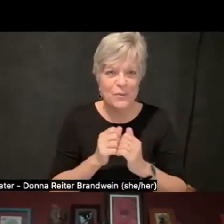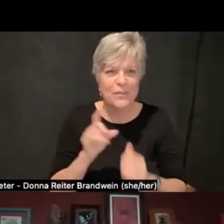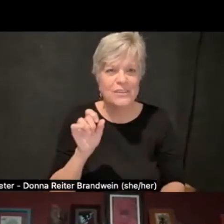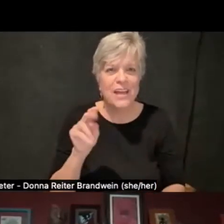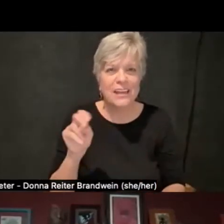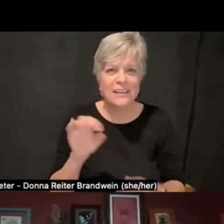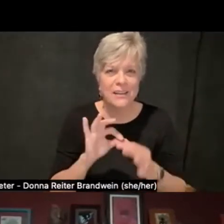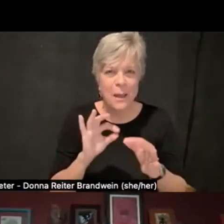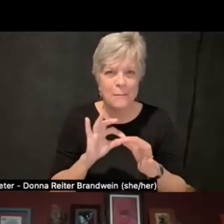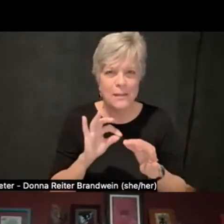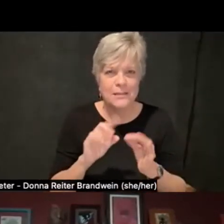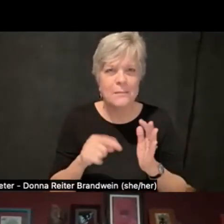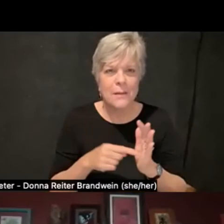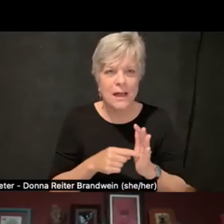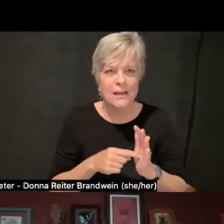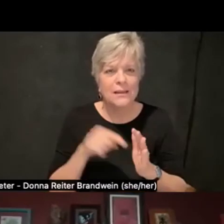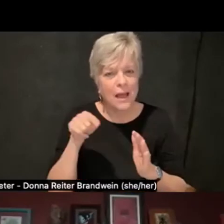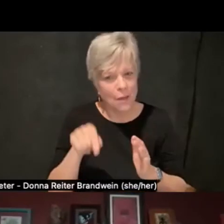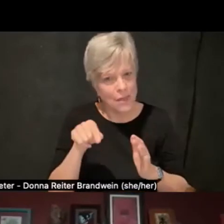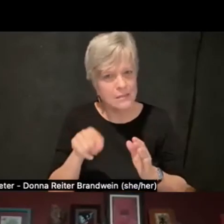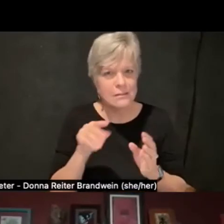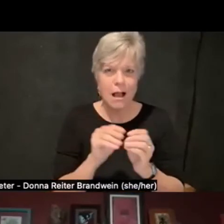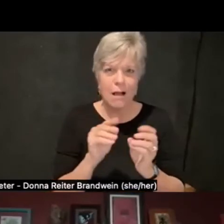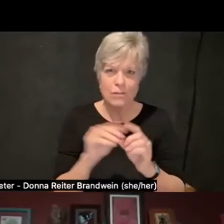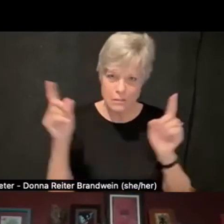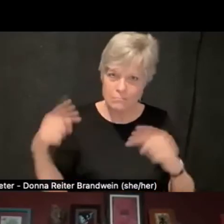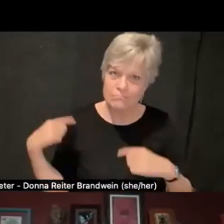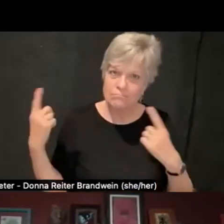about how this has been a really meaningful